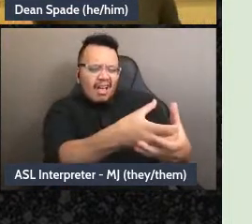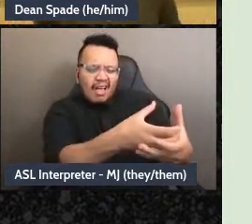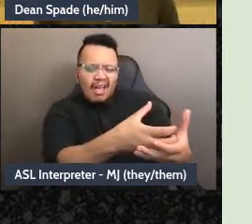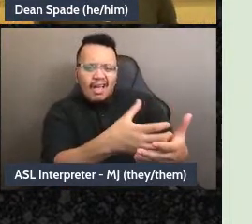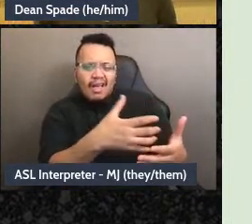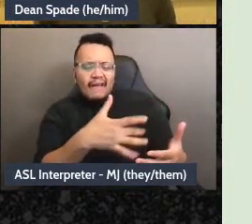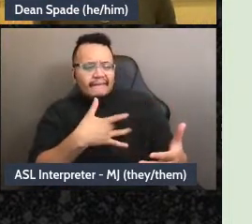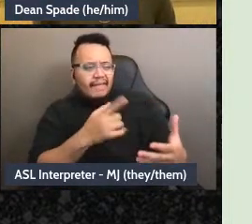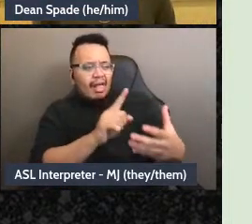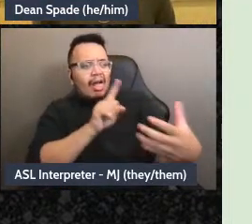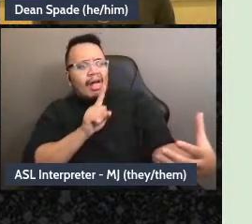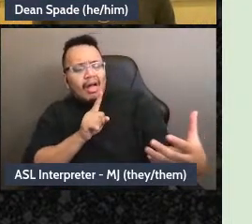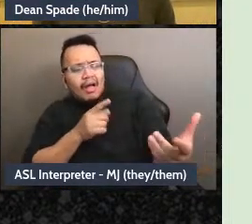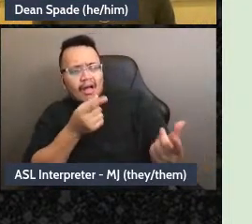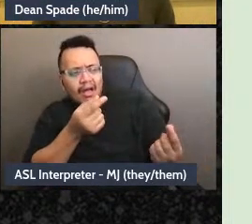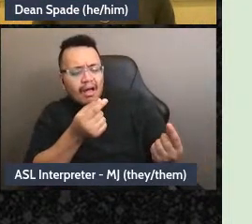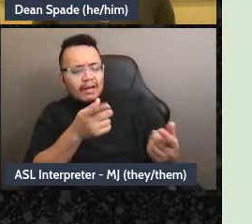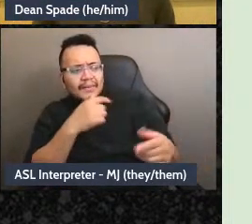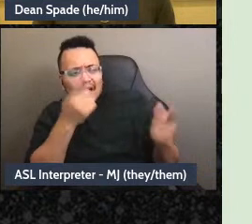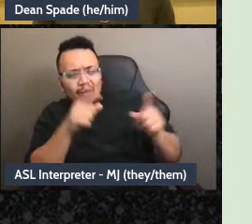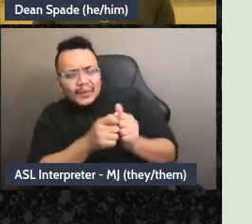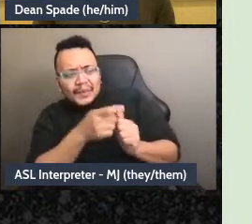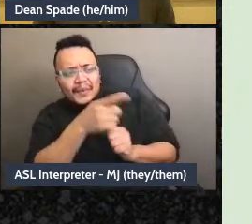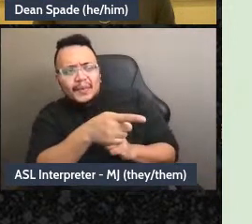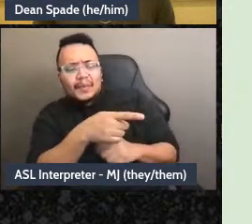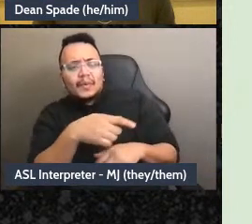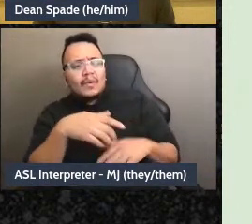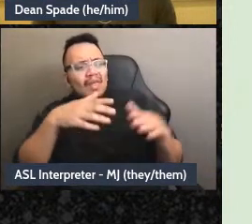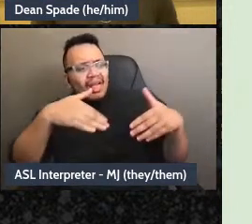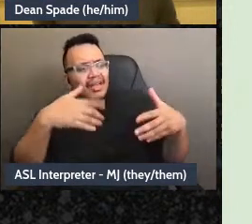they disagree with something another team's doing and they didn't get to give feedback. So we want